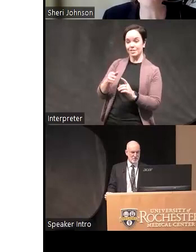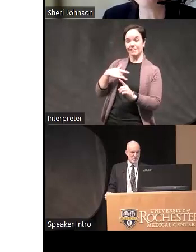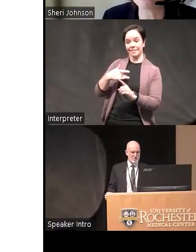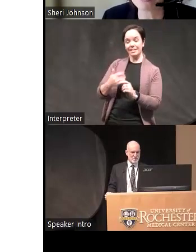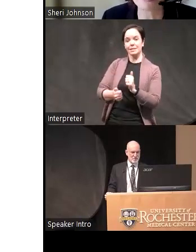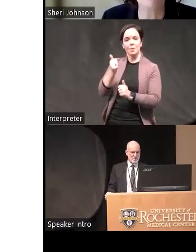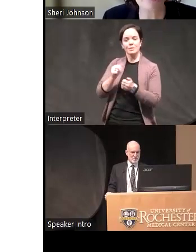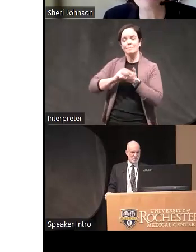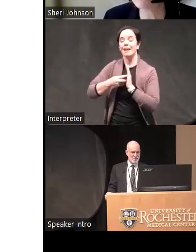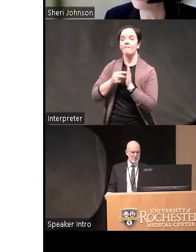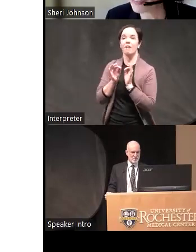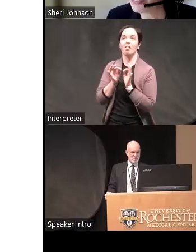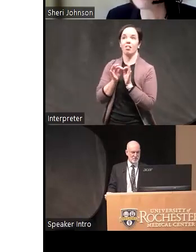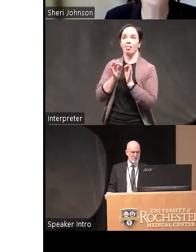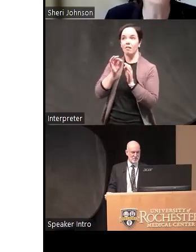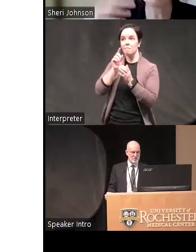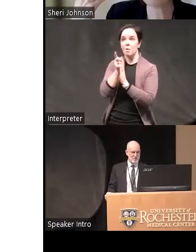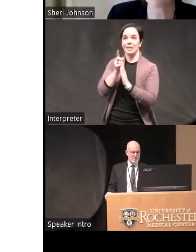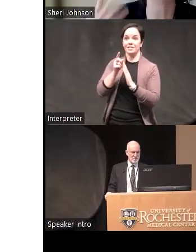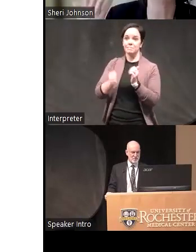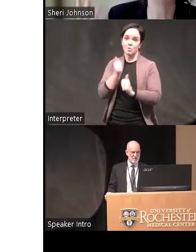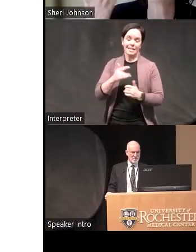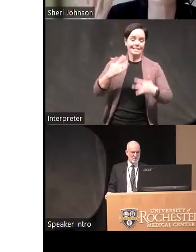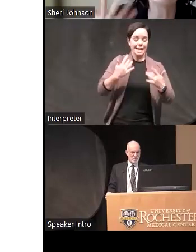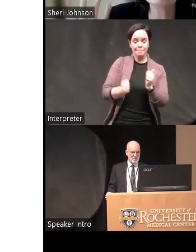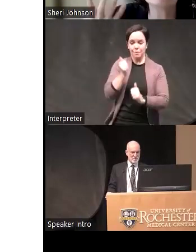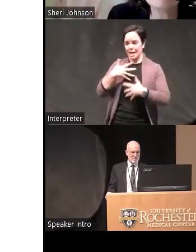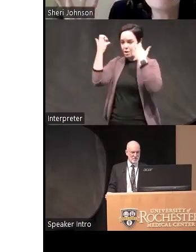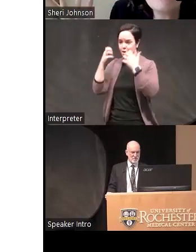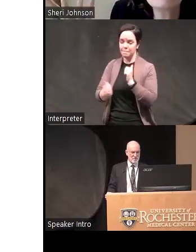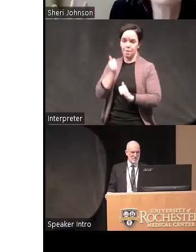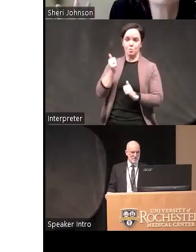the most exciting horrifying angering kind of moments the most you know emotion is